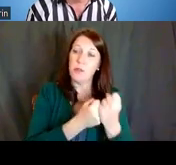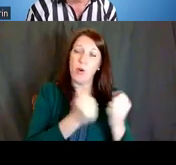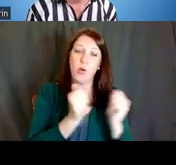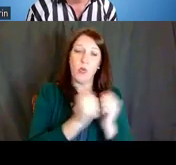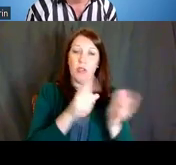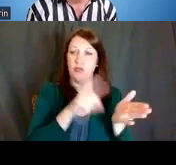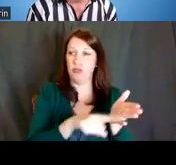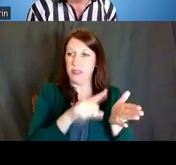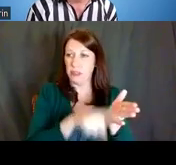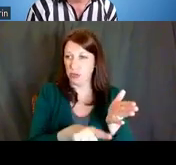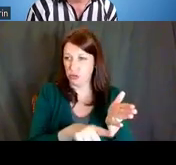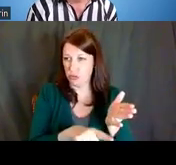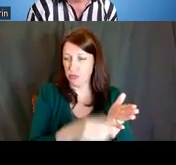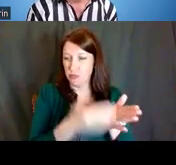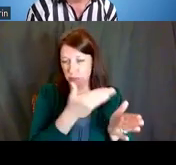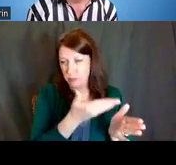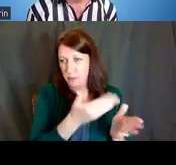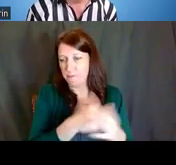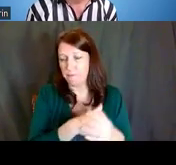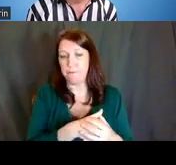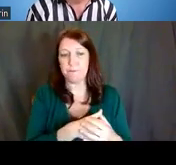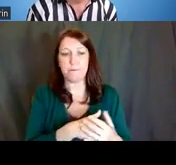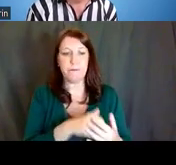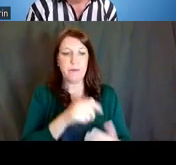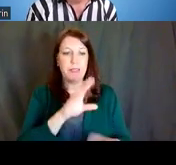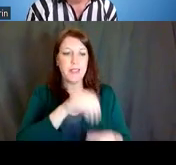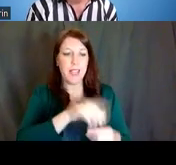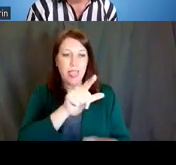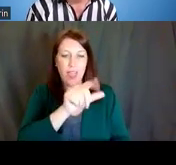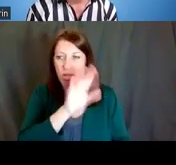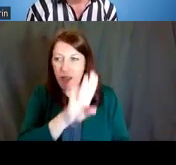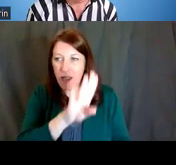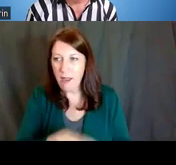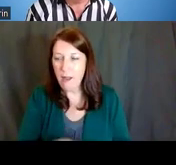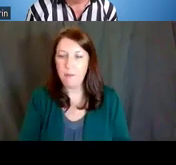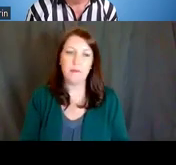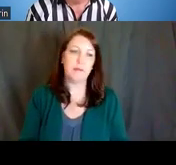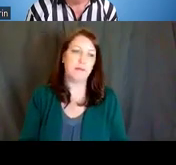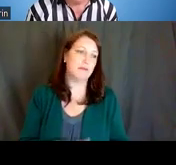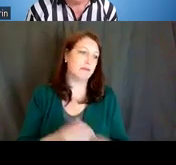They are the ones whose lab you're in. They can provide you with little seed